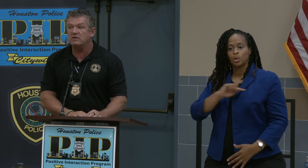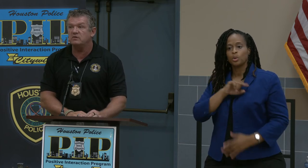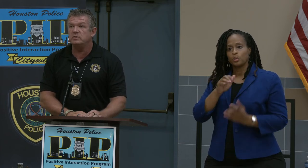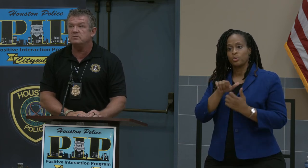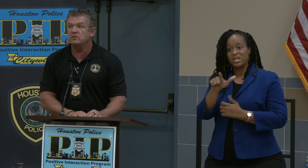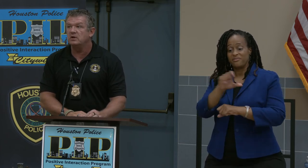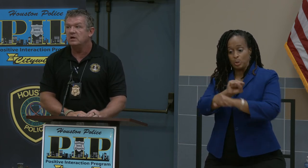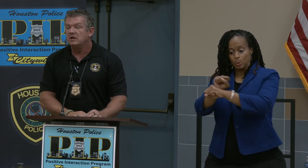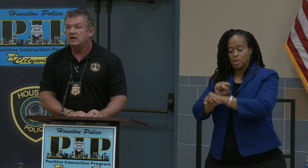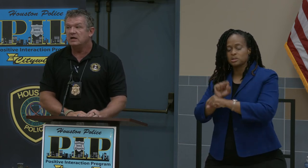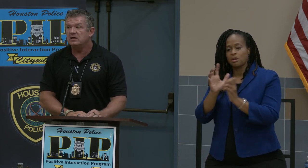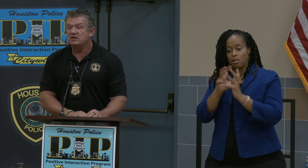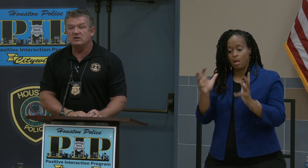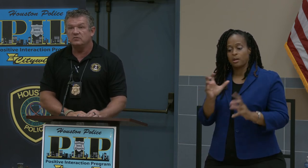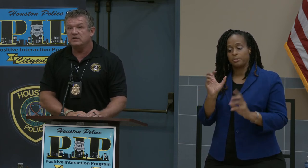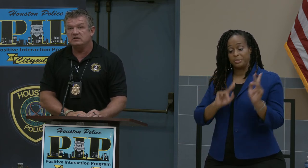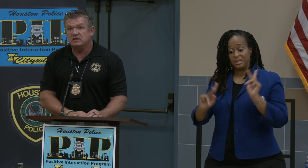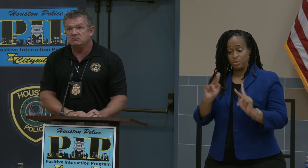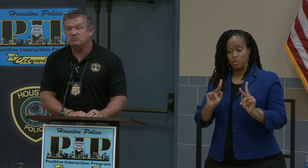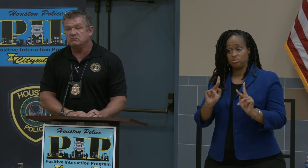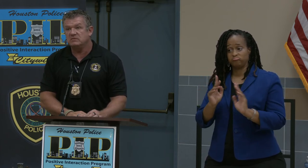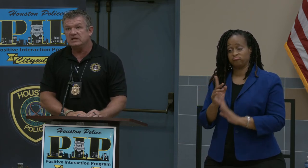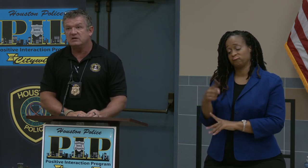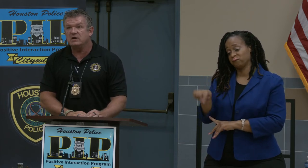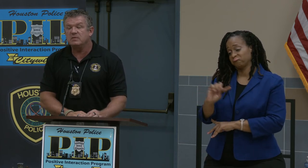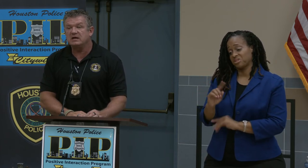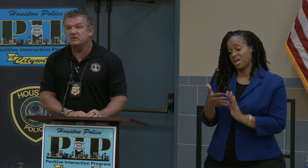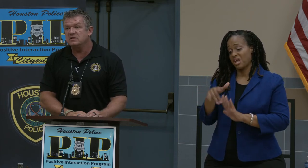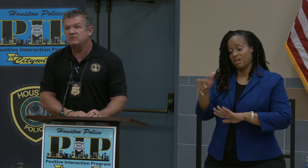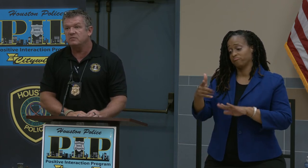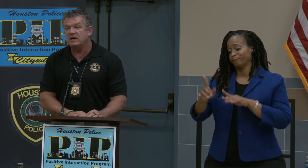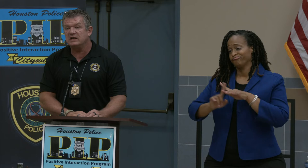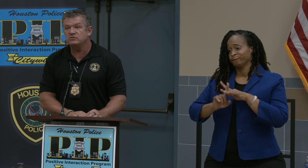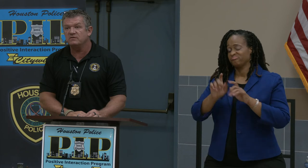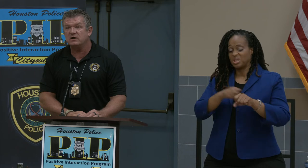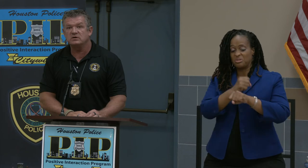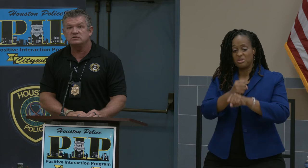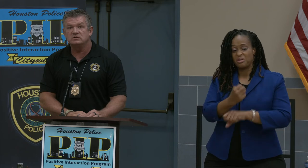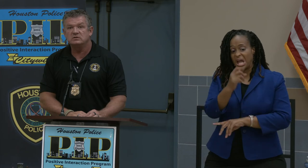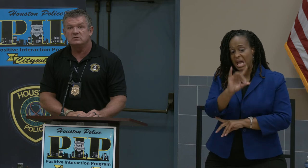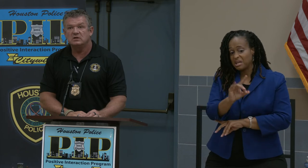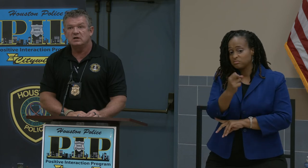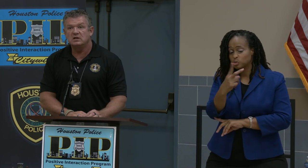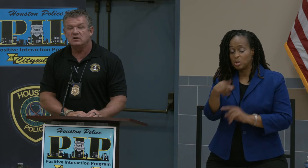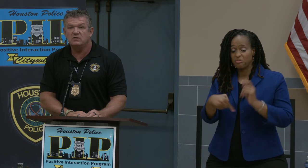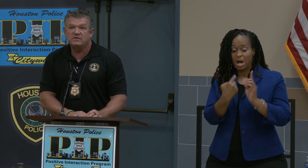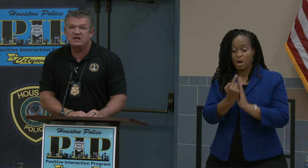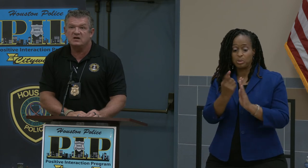a few people. And they get right back and they are in for 8 or 12 hours and if they have to do